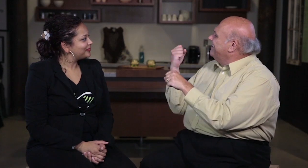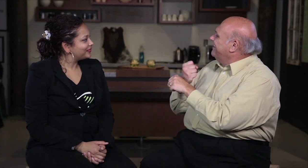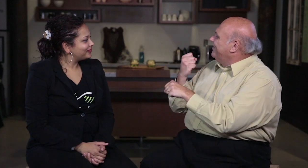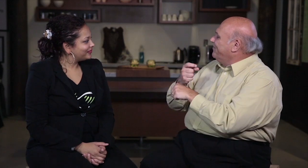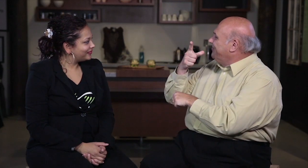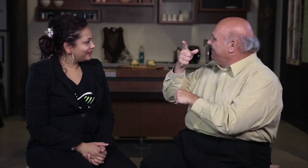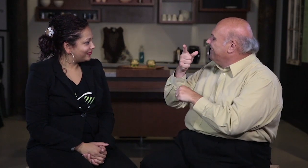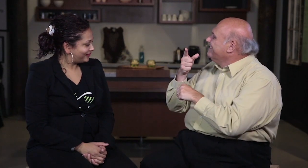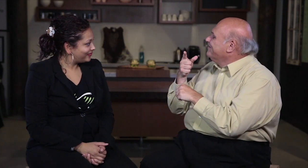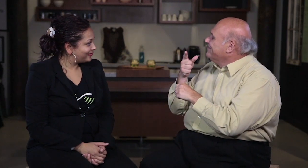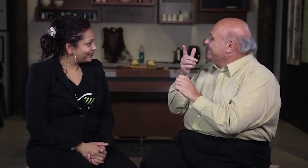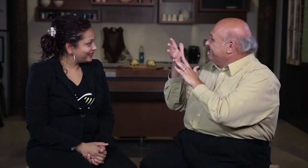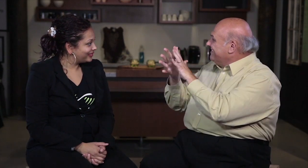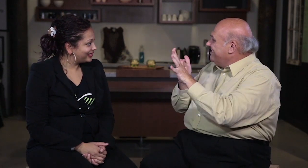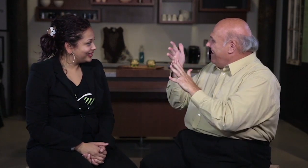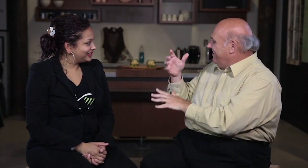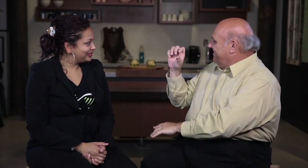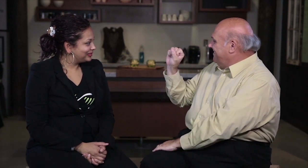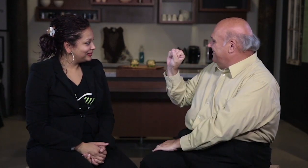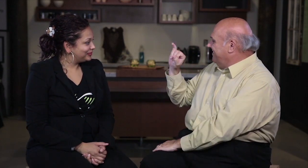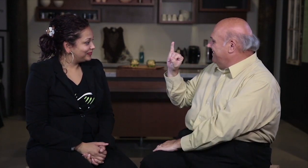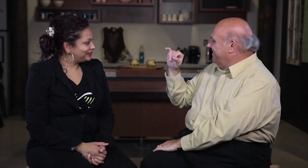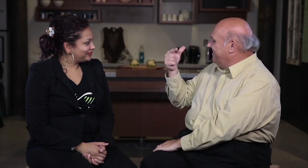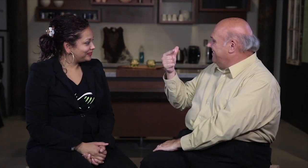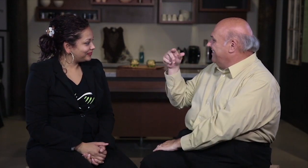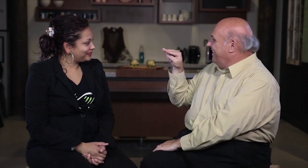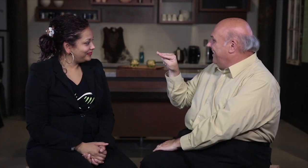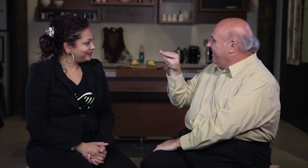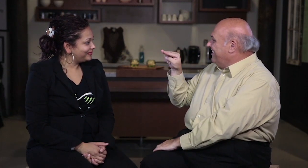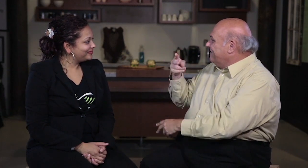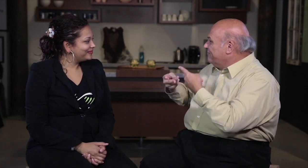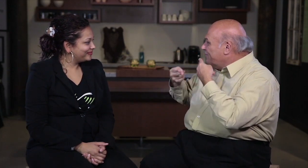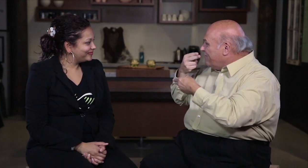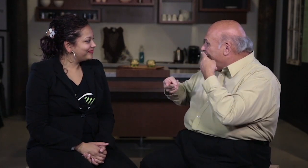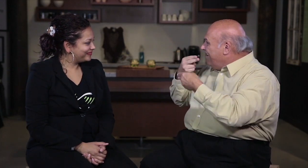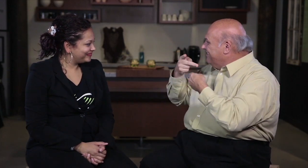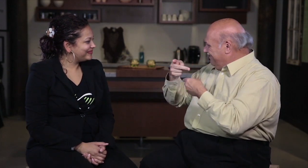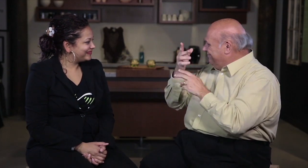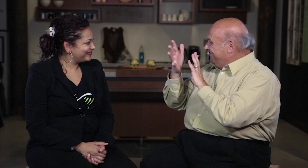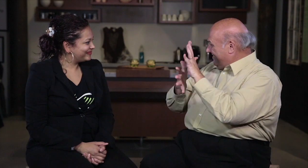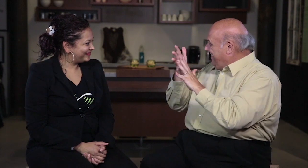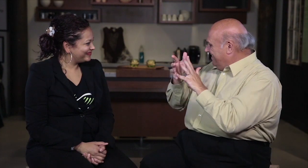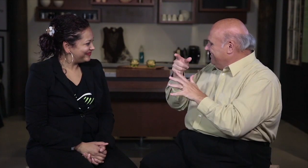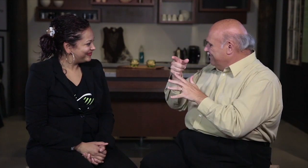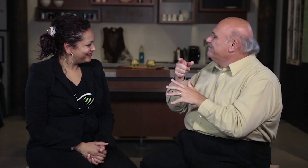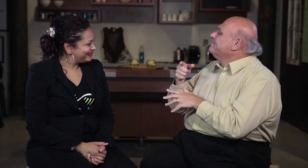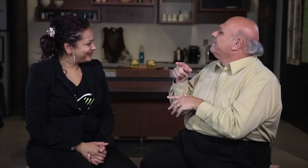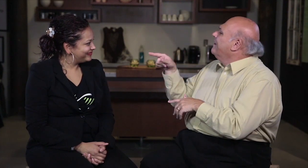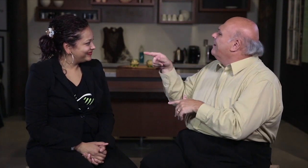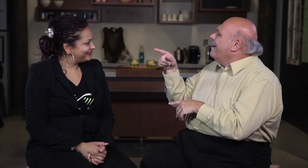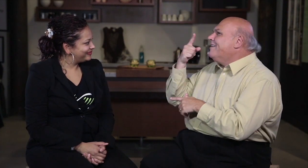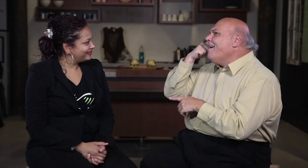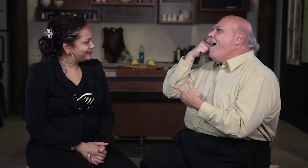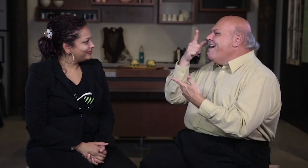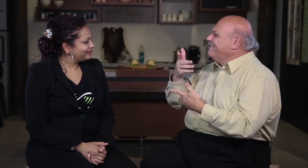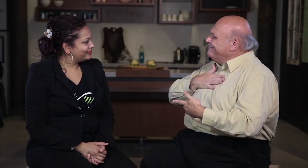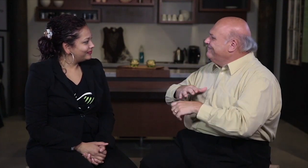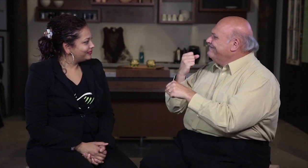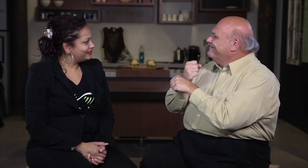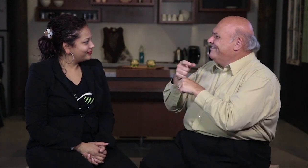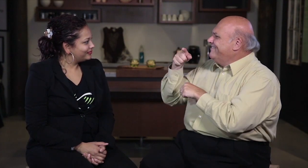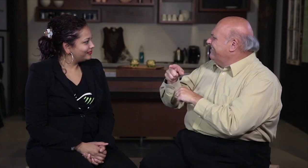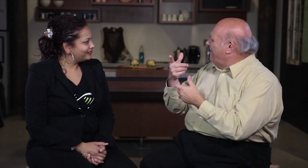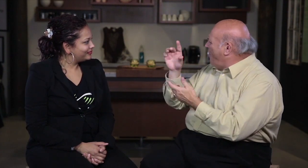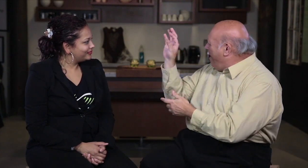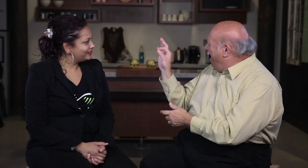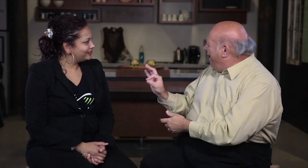You currently work at "SIGNS Restaurant". What made you decide to work there? I was looking through jobs on